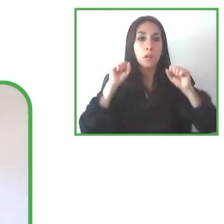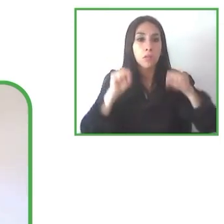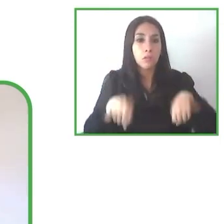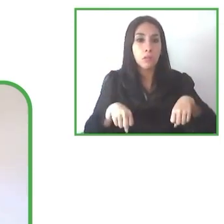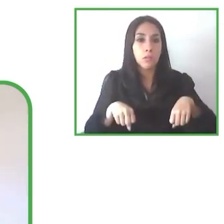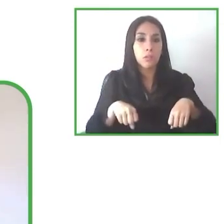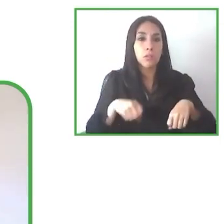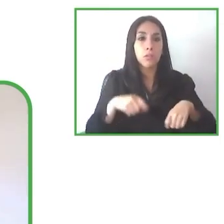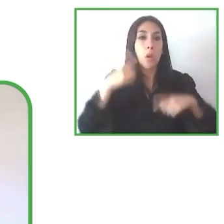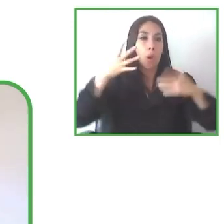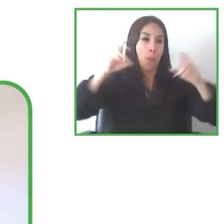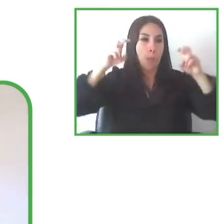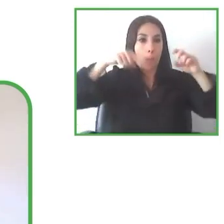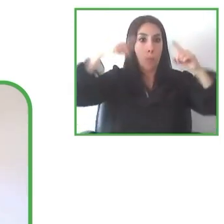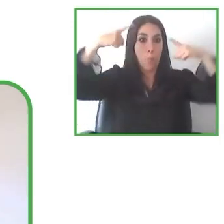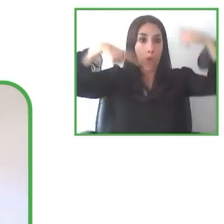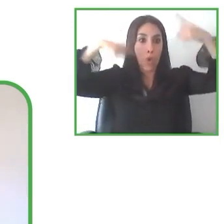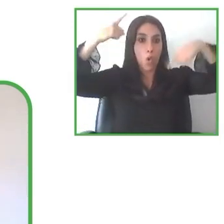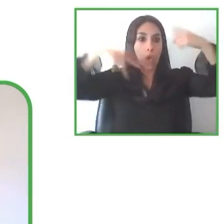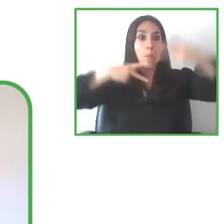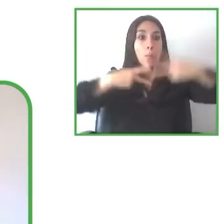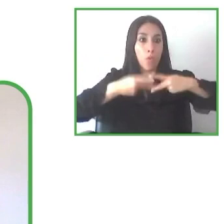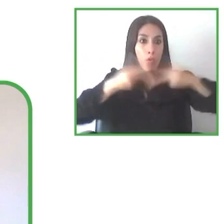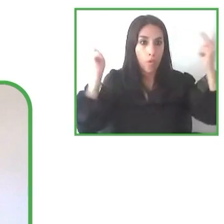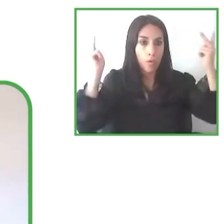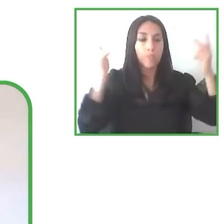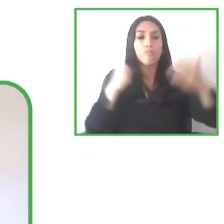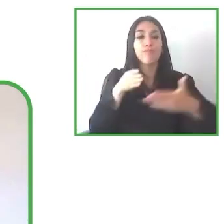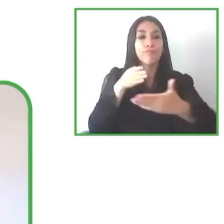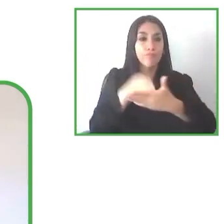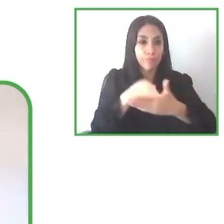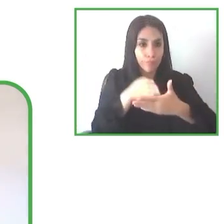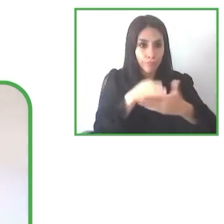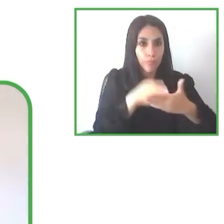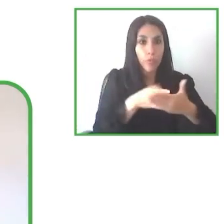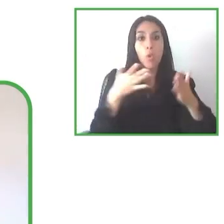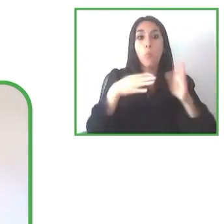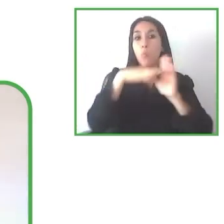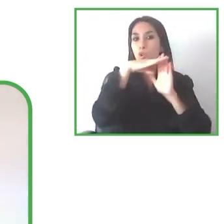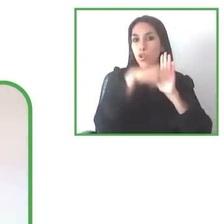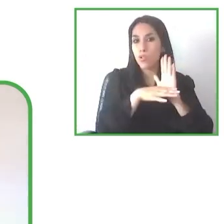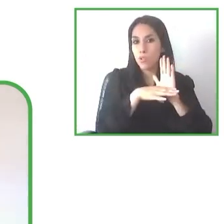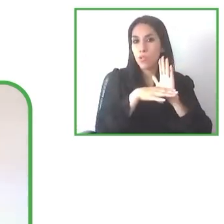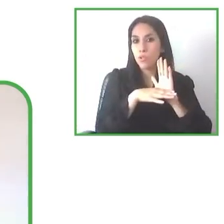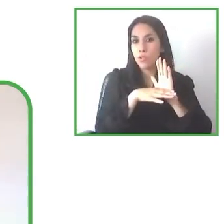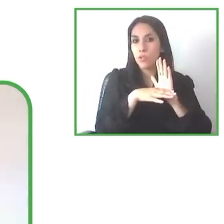This has also reduce the gaps and also it has to strengthen their equality.